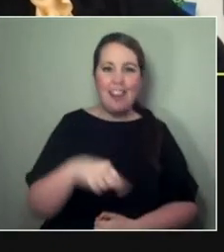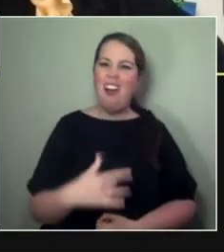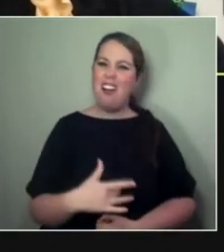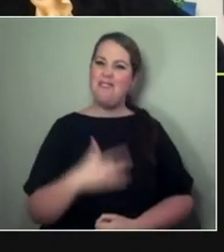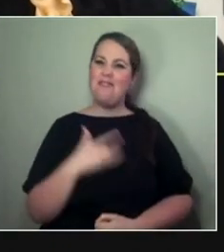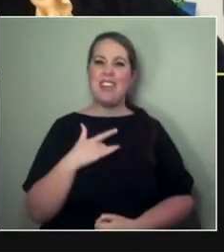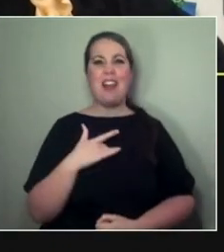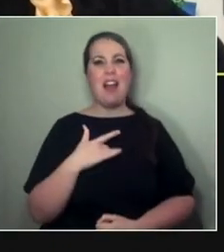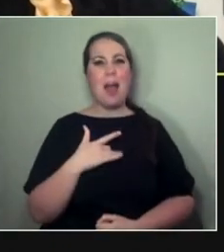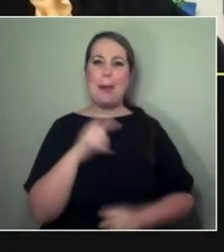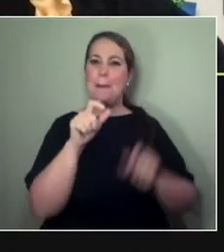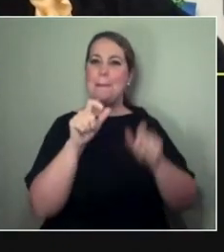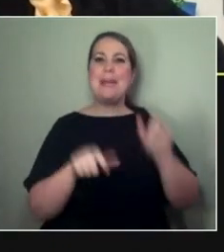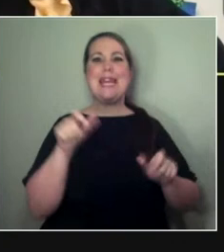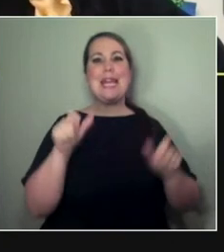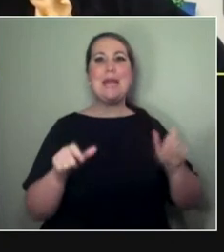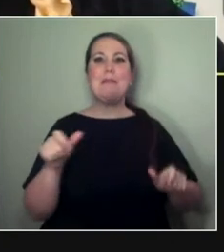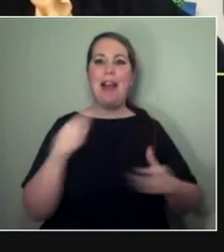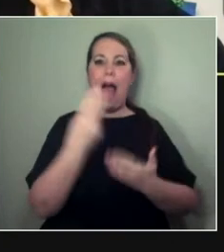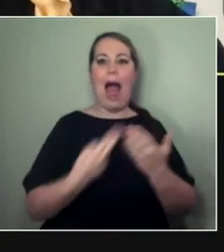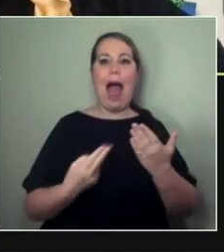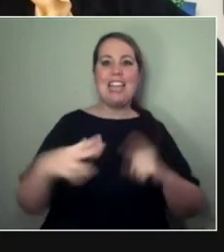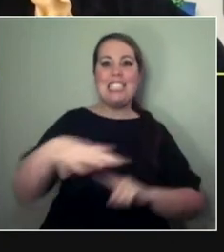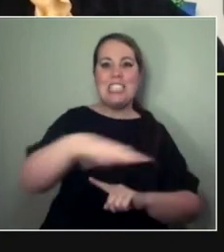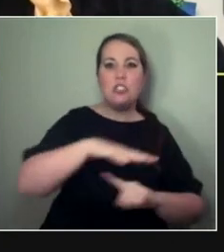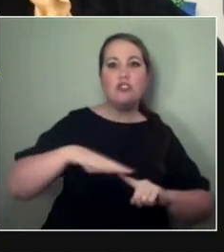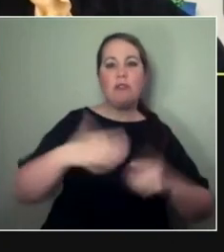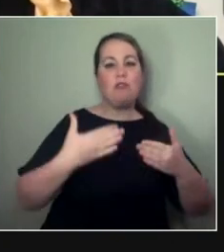to explore how things could exist.